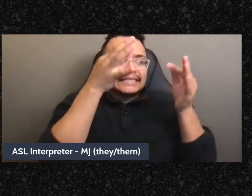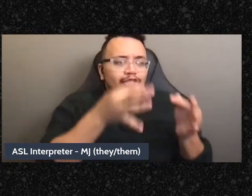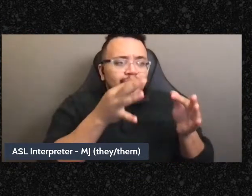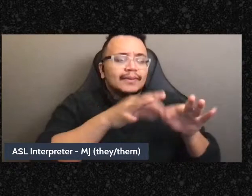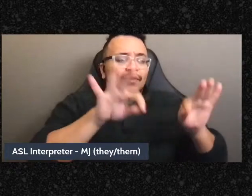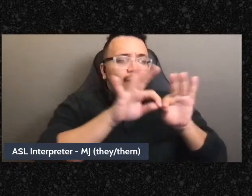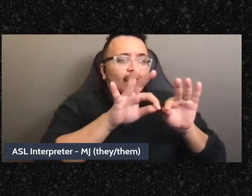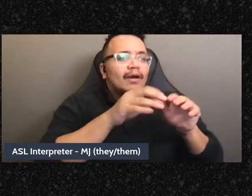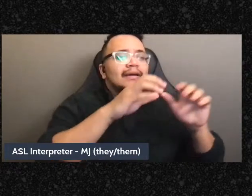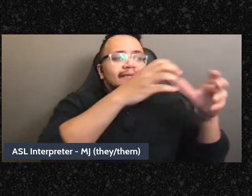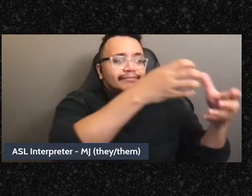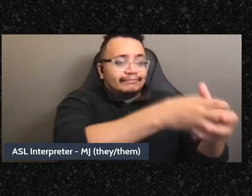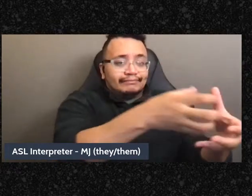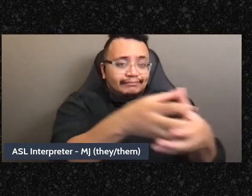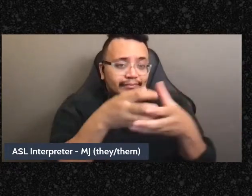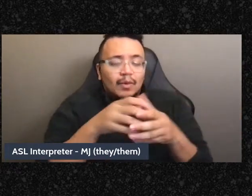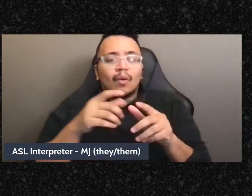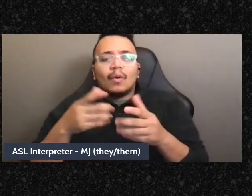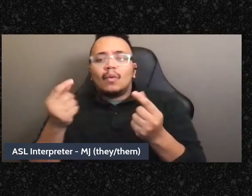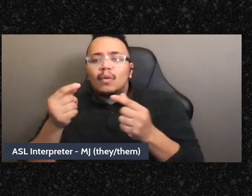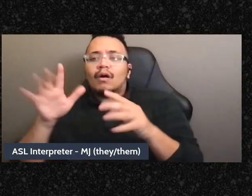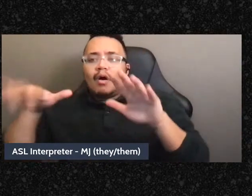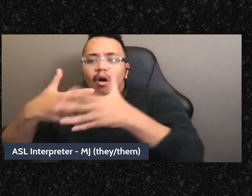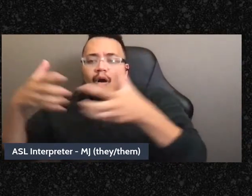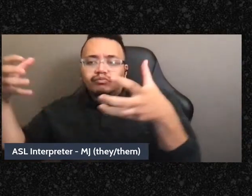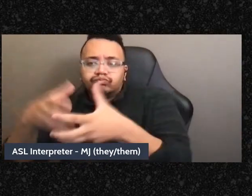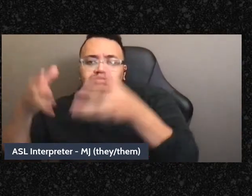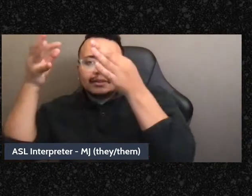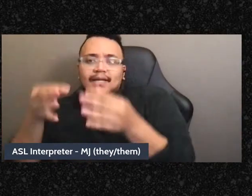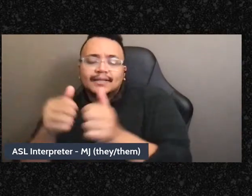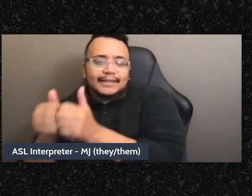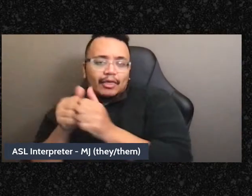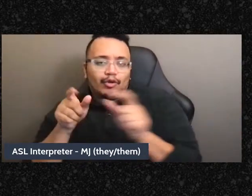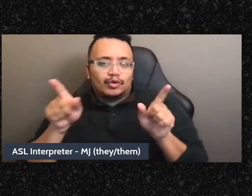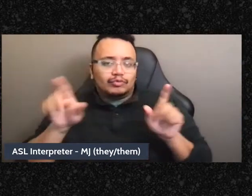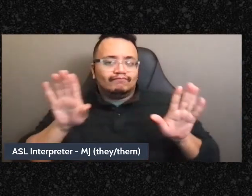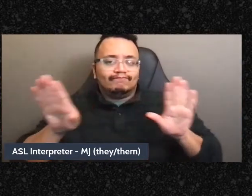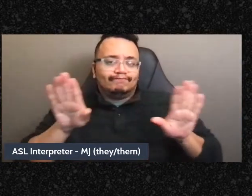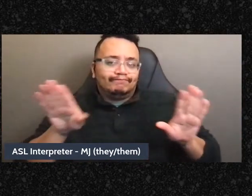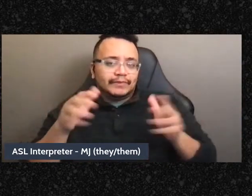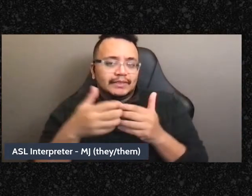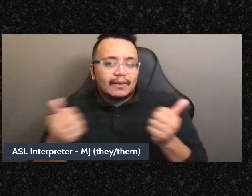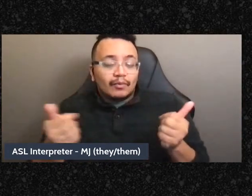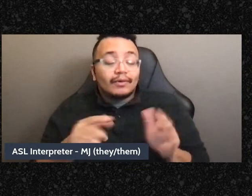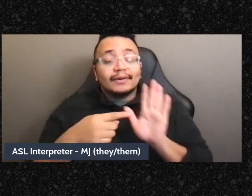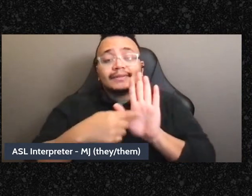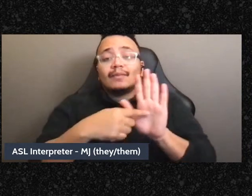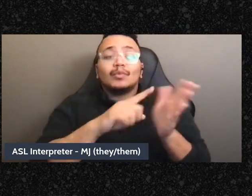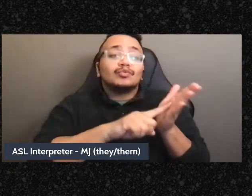to just do in their team.” Like the research team gets to decide how to do the research